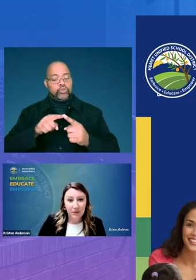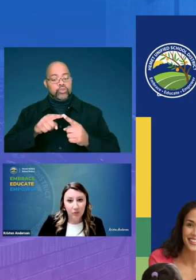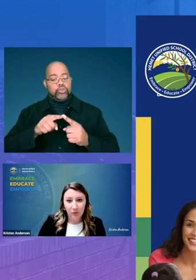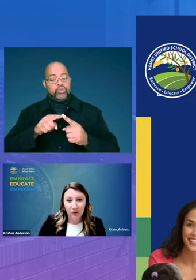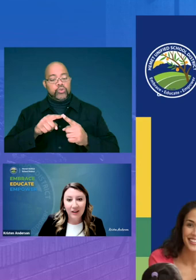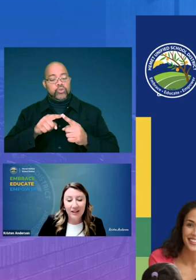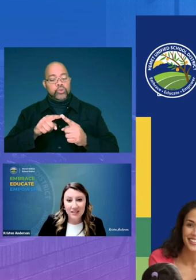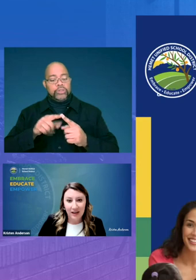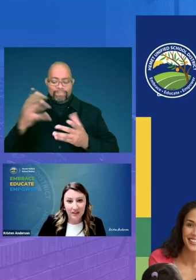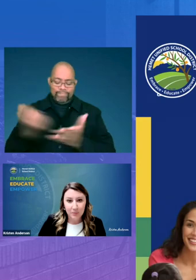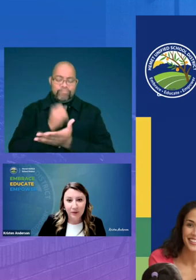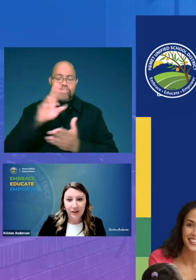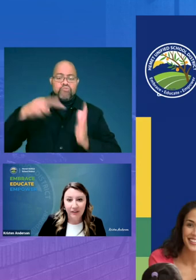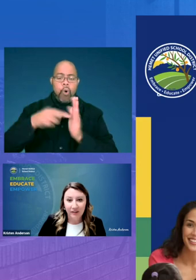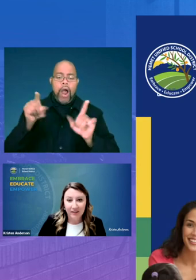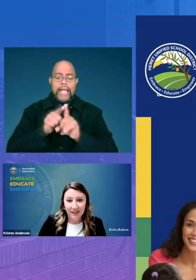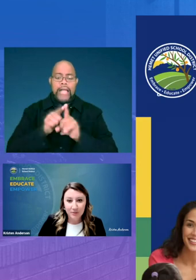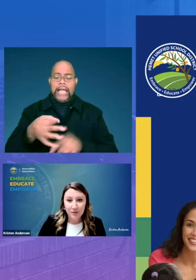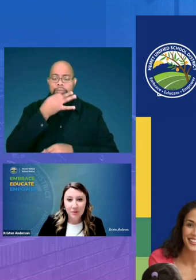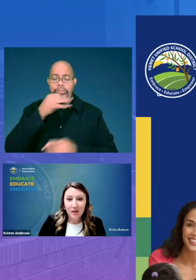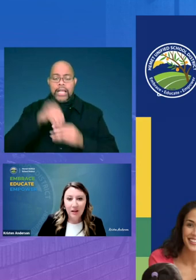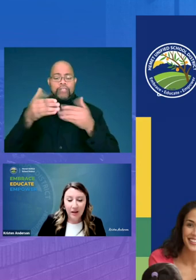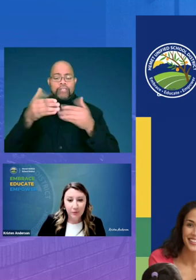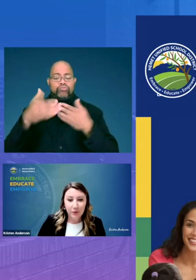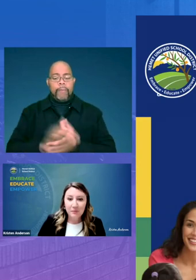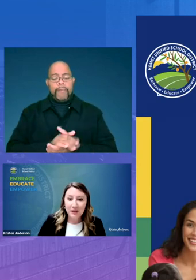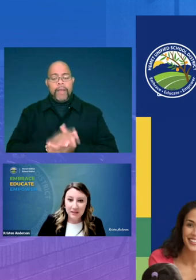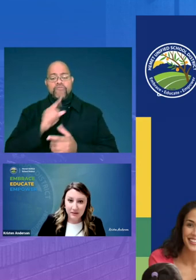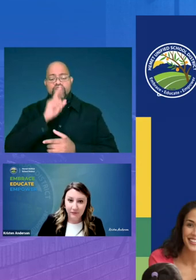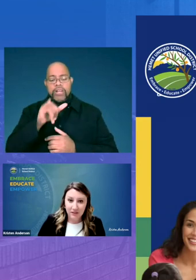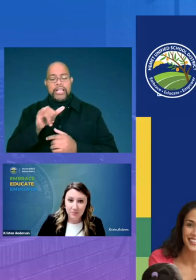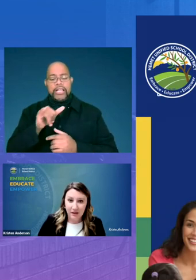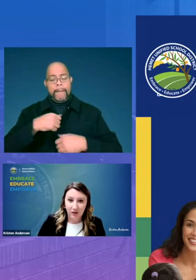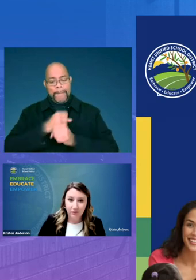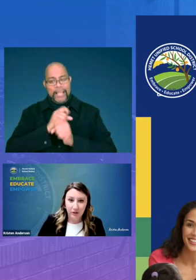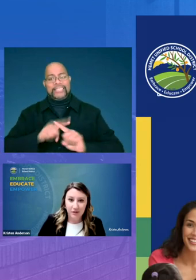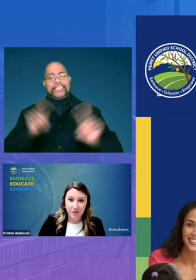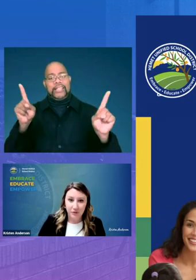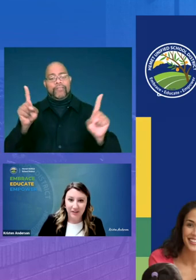their role as the expert in their classroom and really be the difference maker for our students